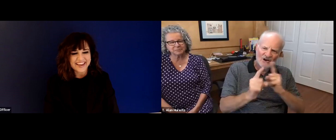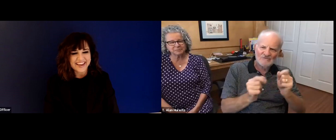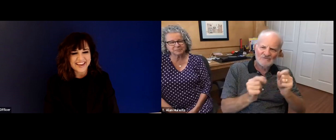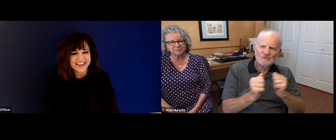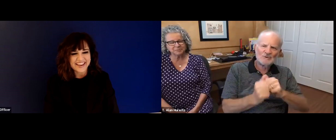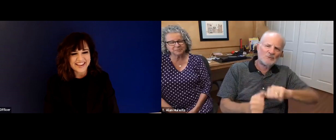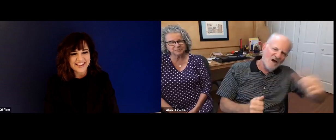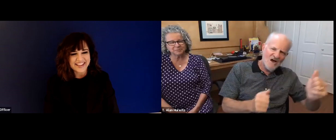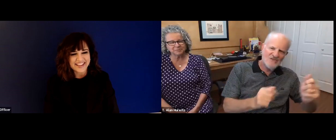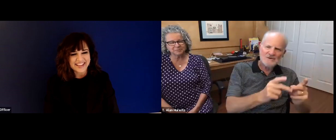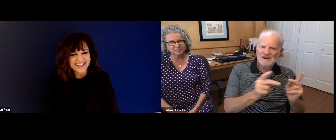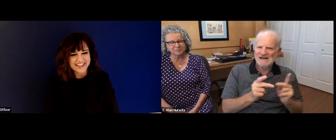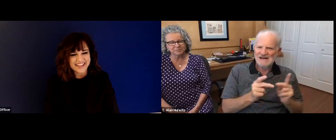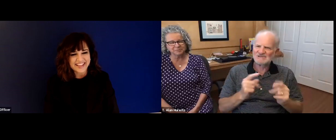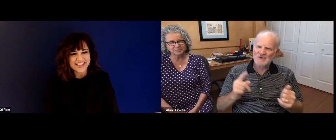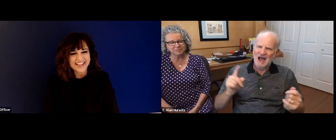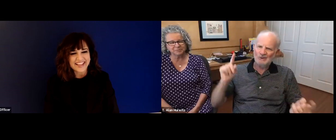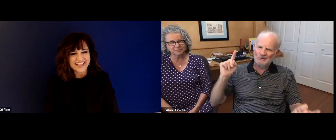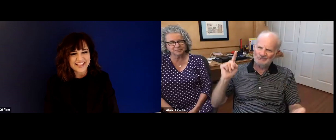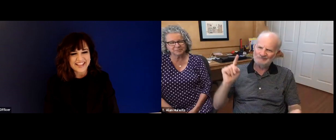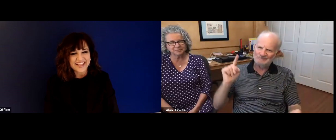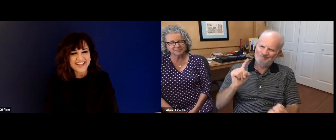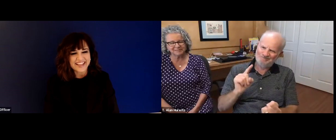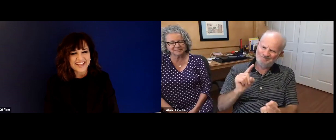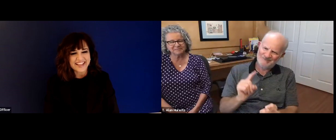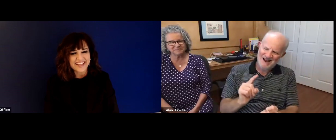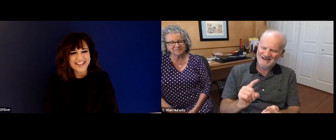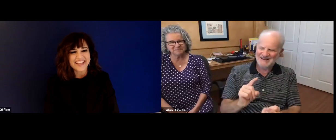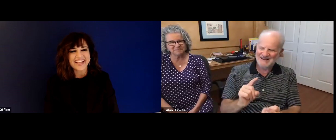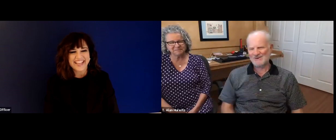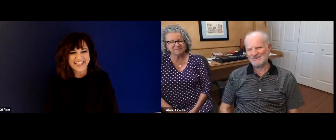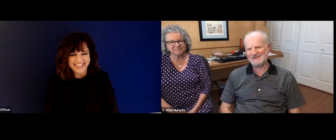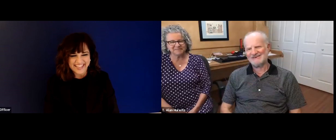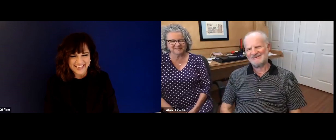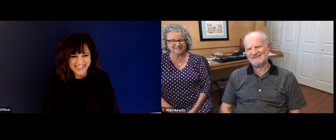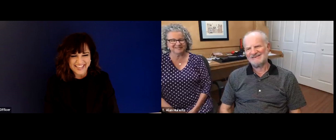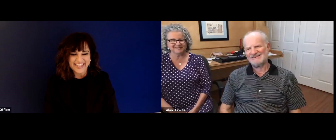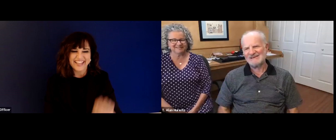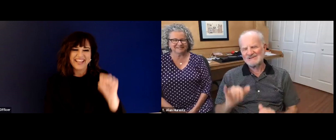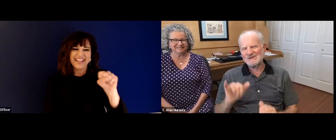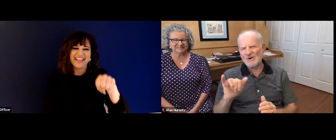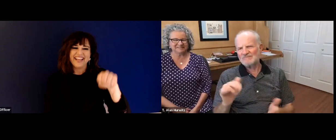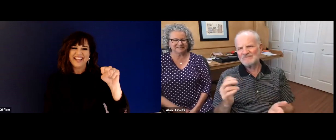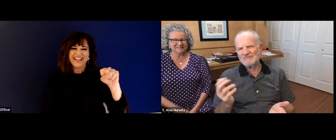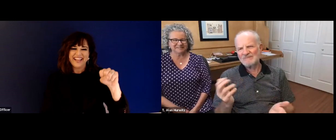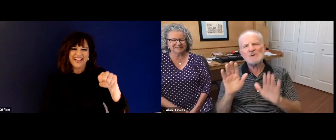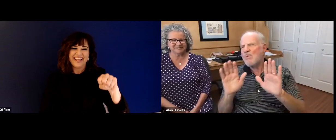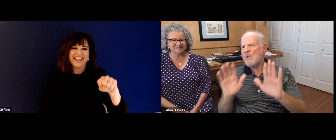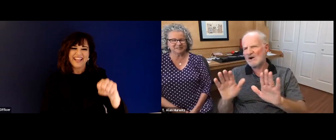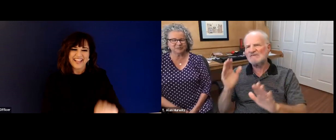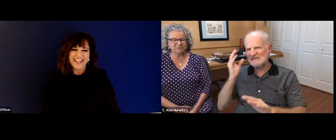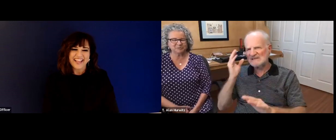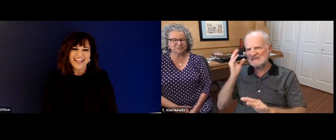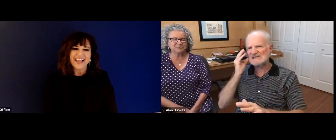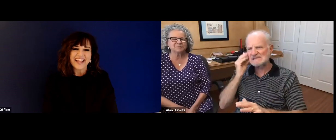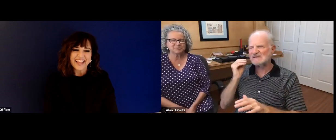asked. And that was a lesson for me. I think over time, I got a little bit better at that. And when I interviewed at other